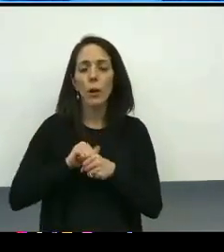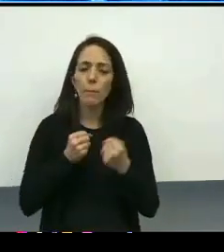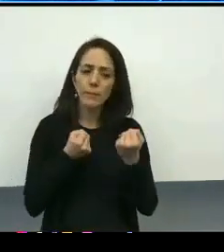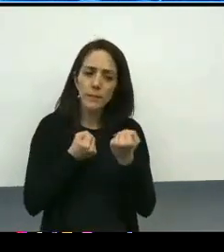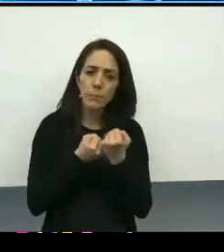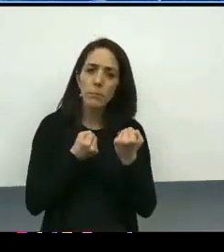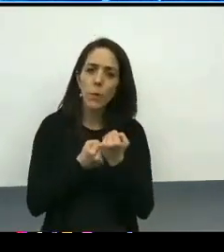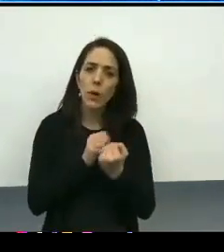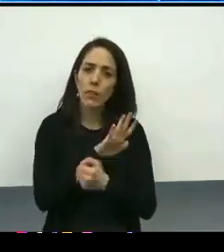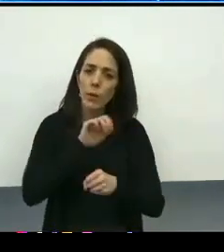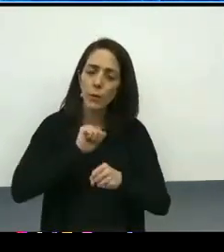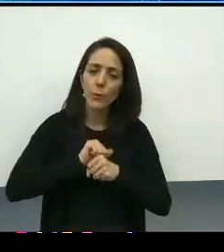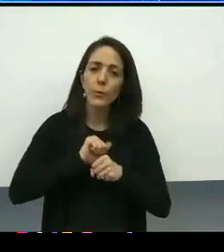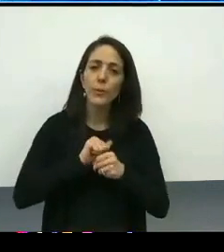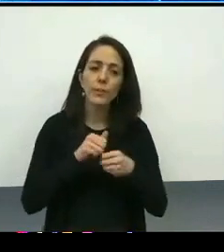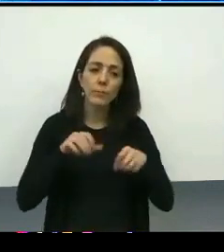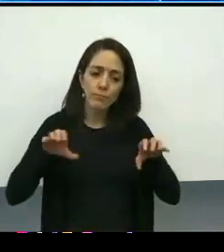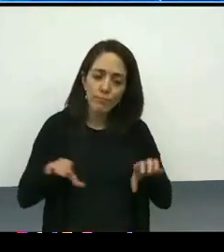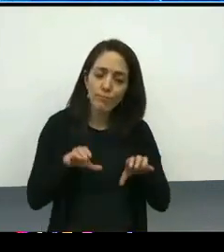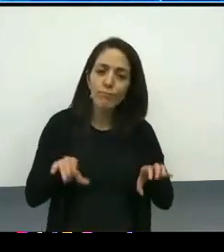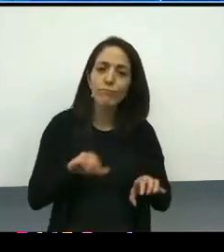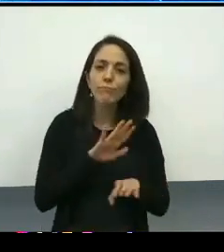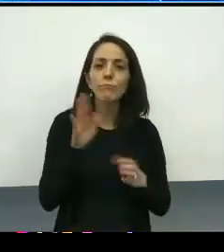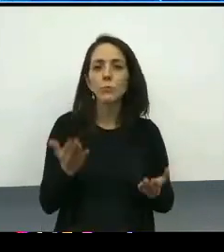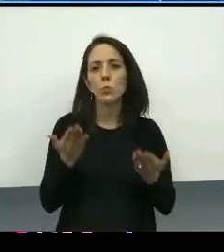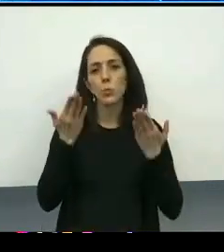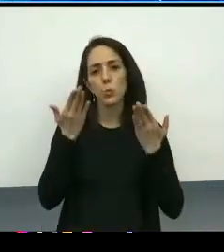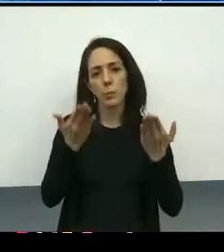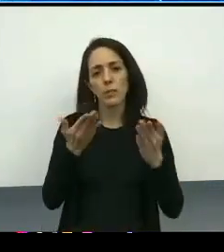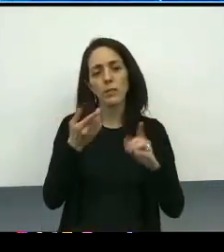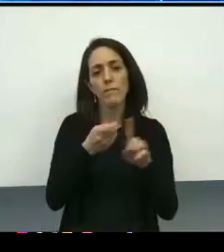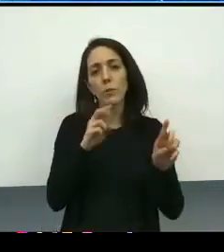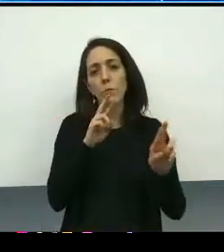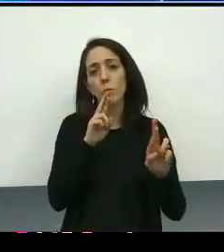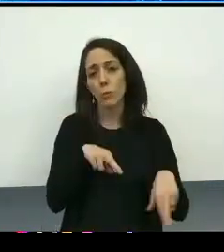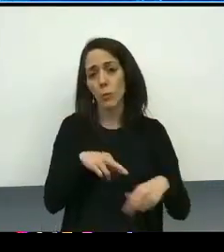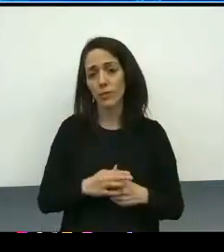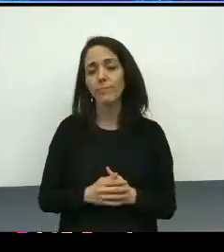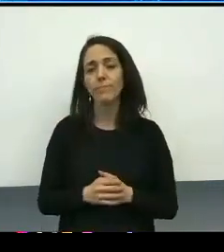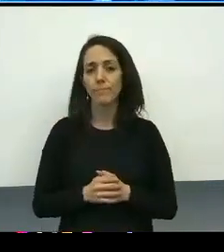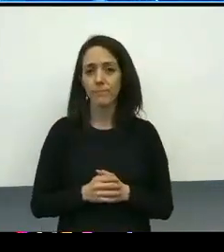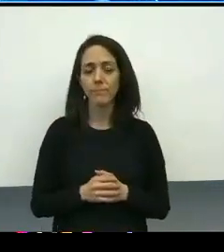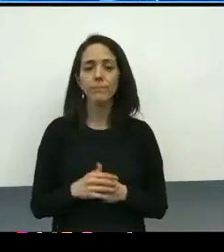to activate the recommendations of the Covington report. We expect that the work product